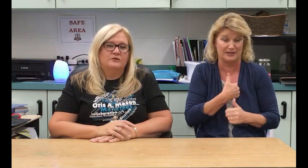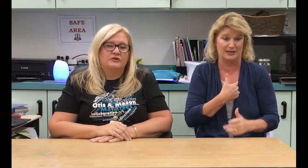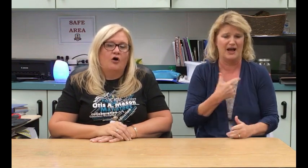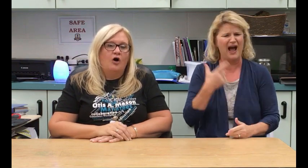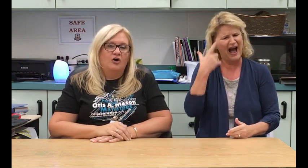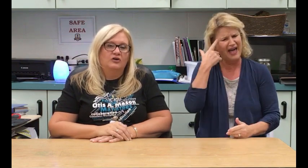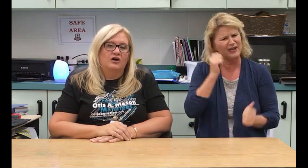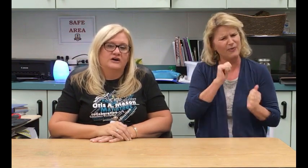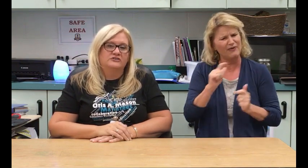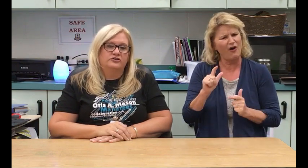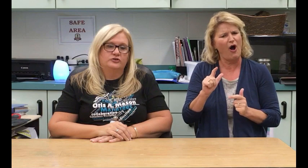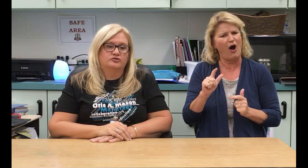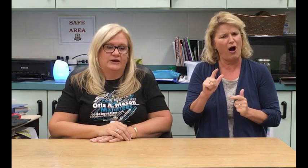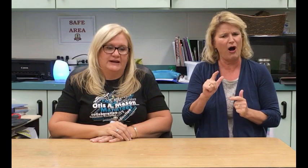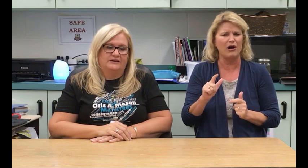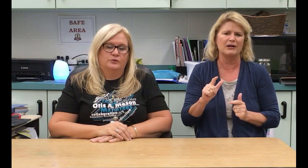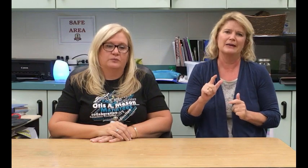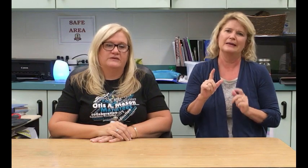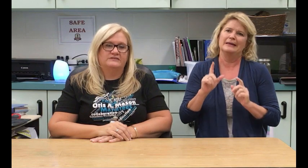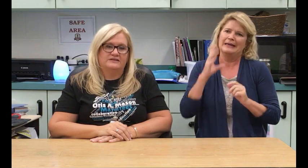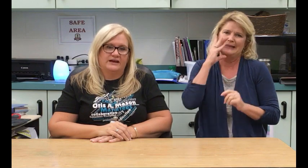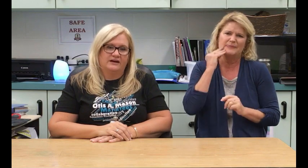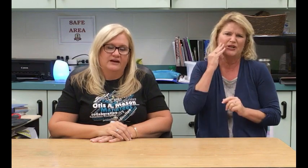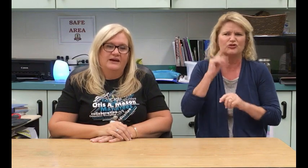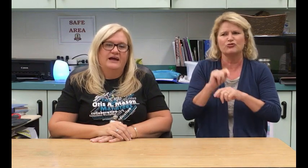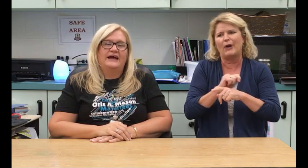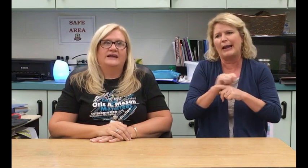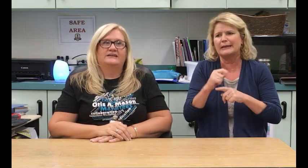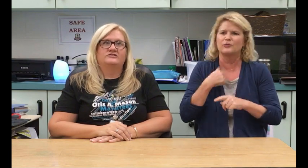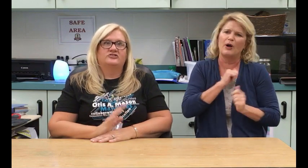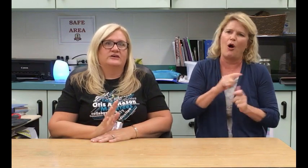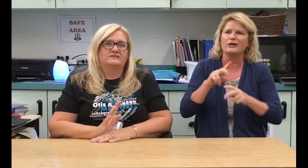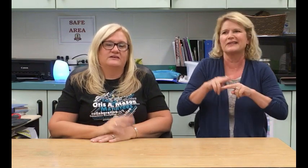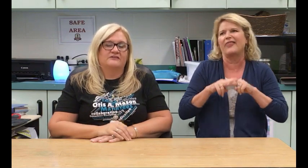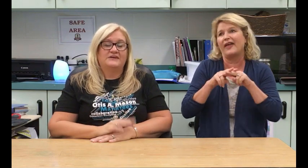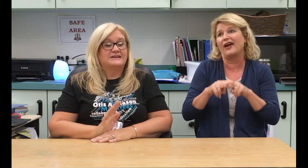think we've all gone to trainings where we sit there and it's just a fantastic